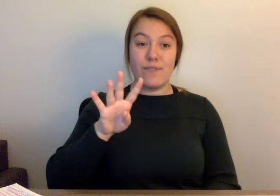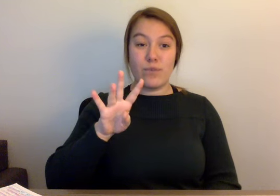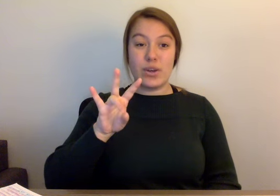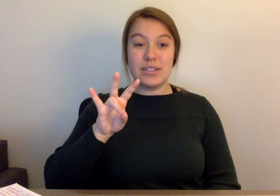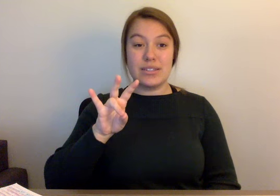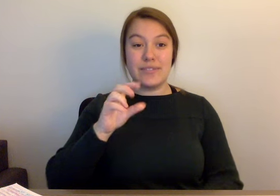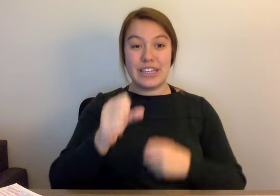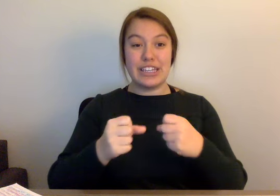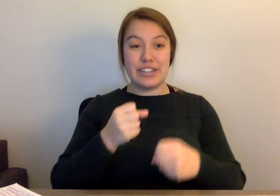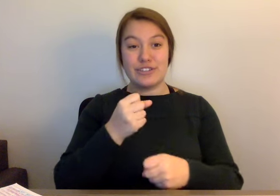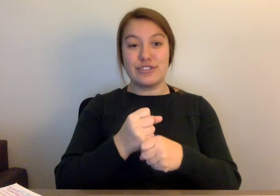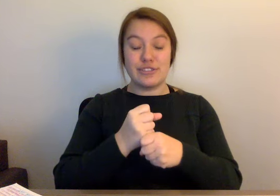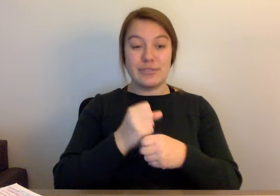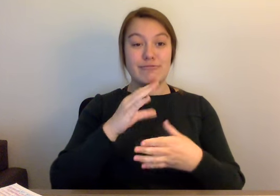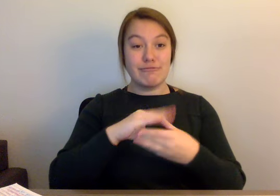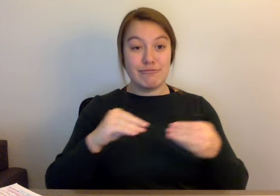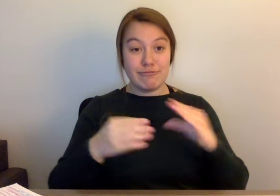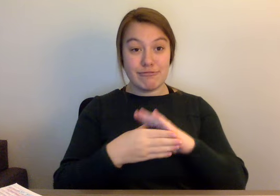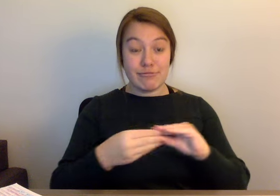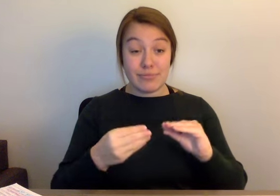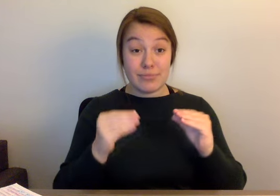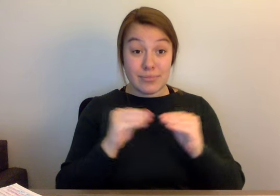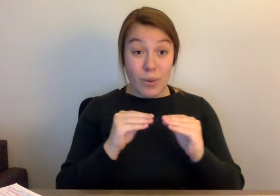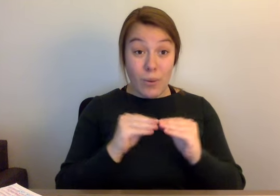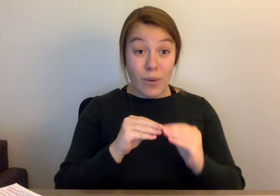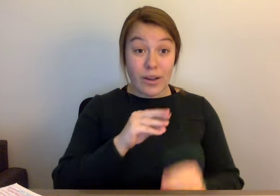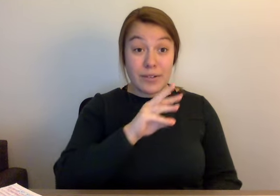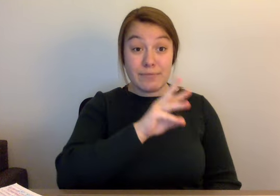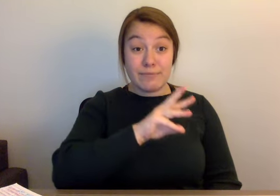KY humanities org